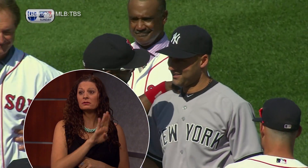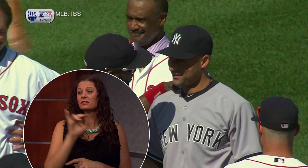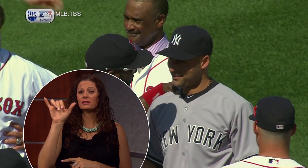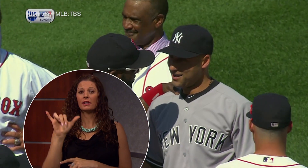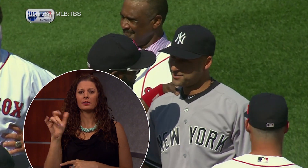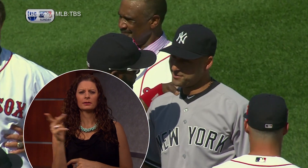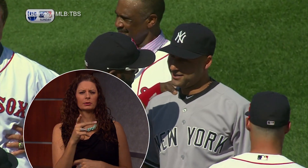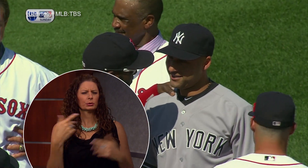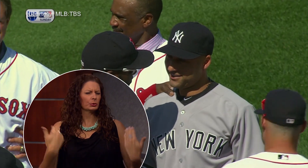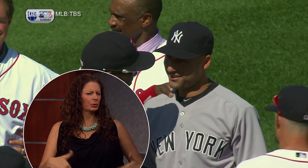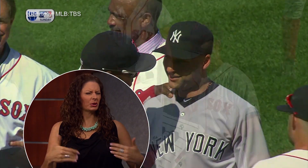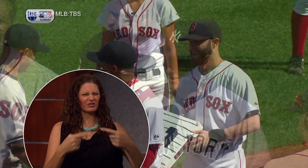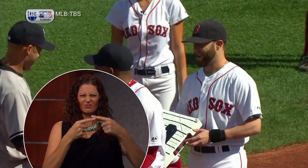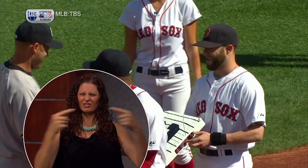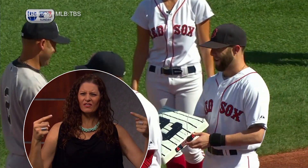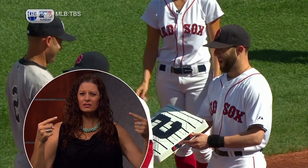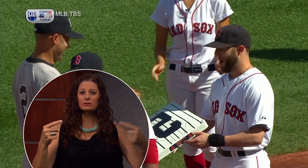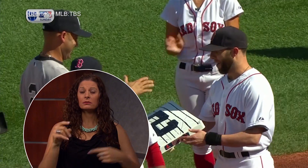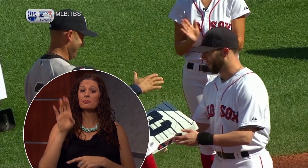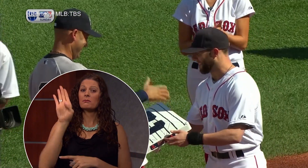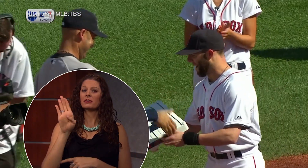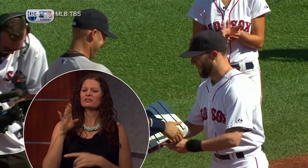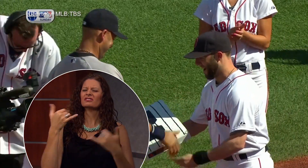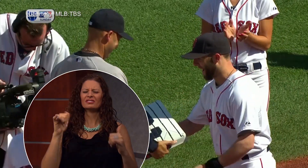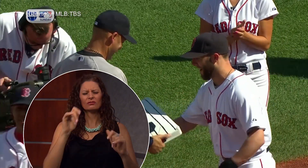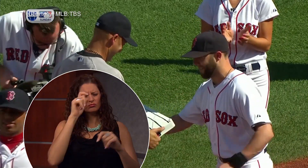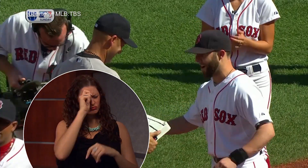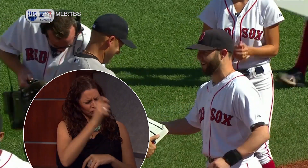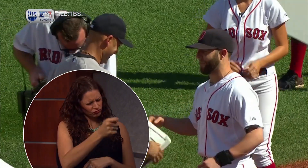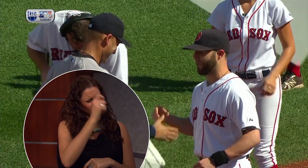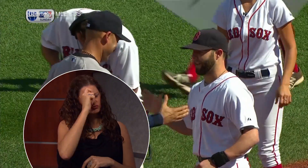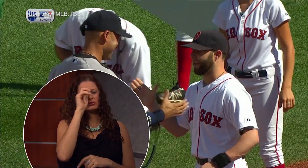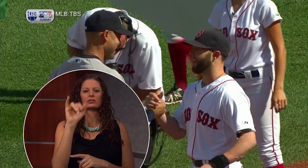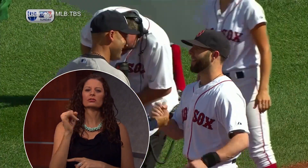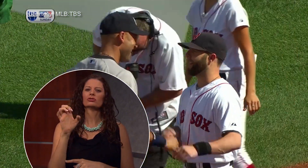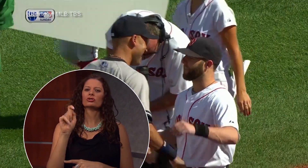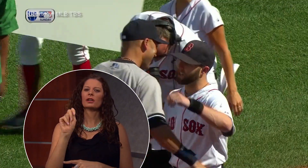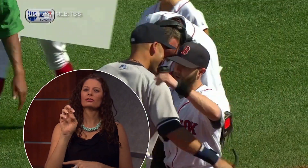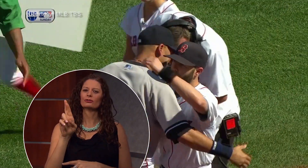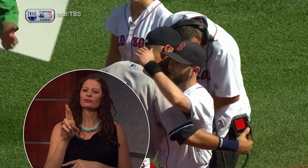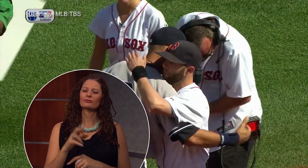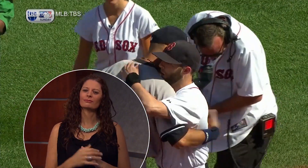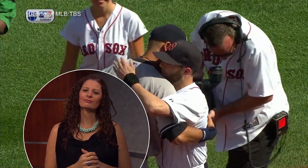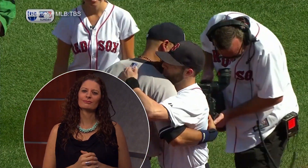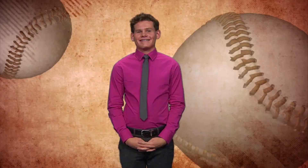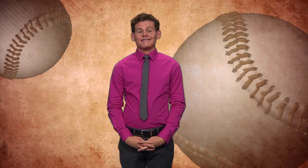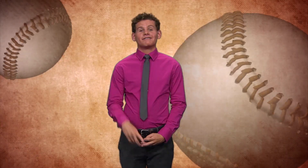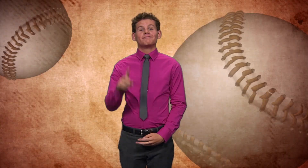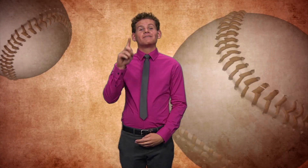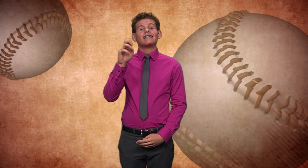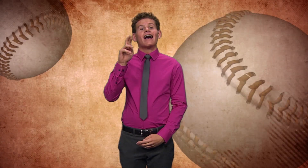event even though the two teams have been rivals for years.